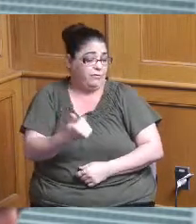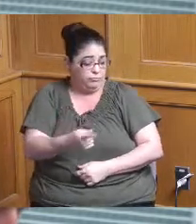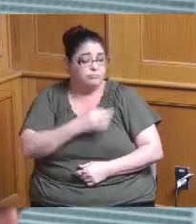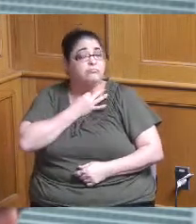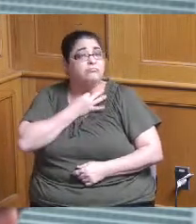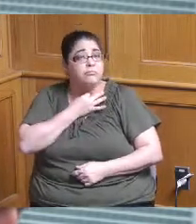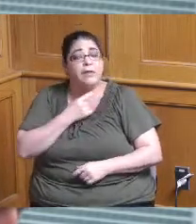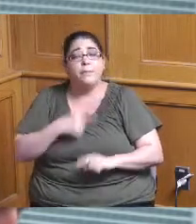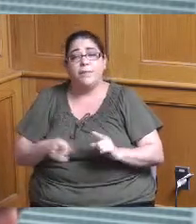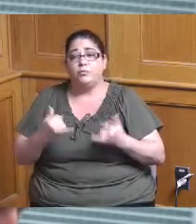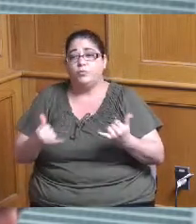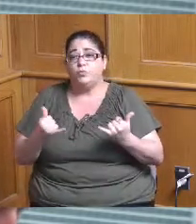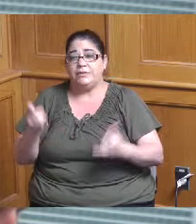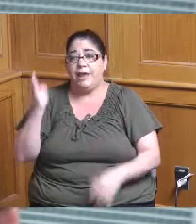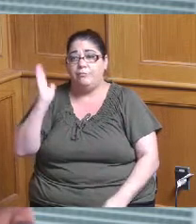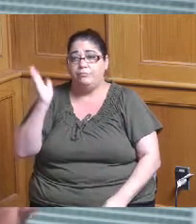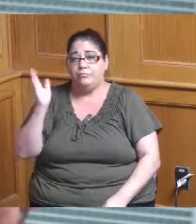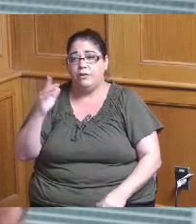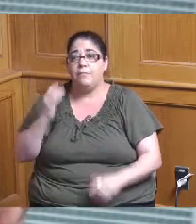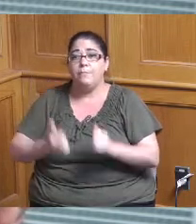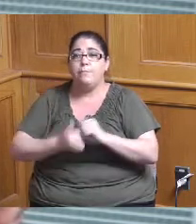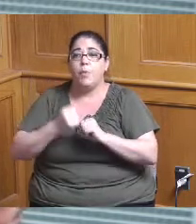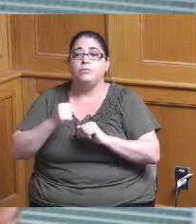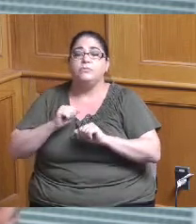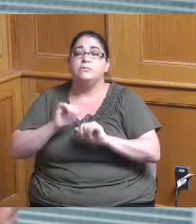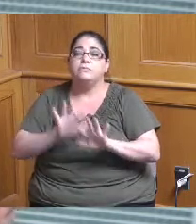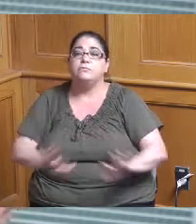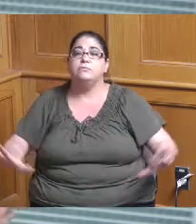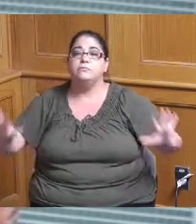prepared to give the presentation mostly on the program and how that's been delivered